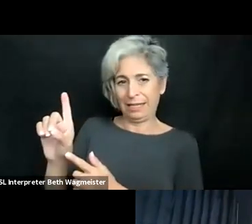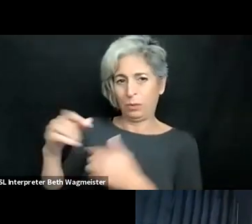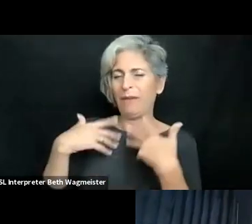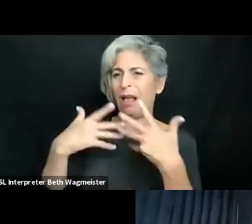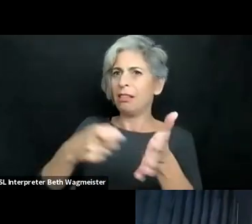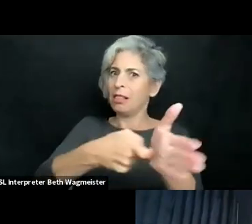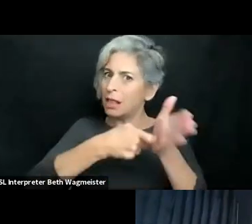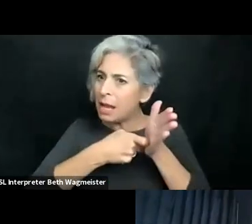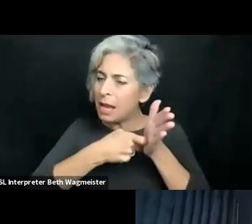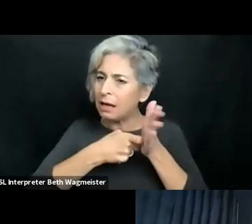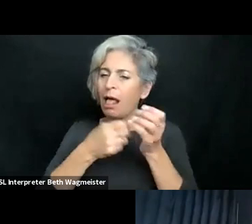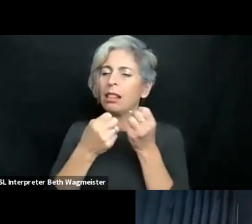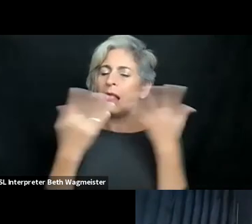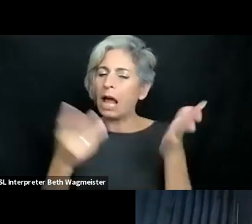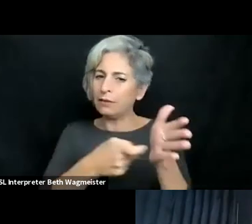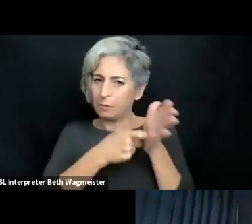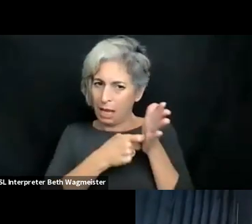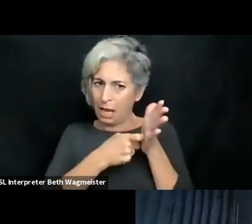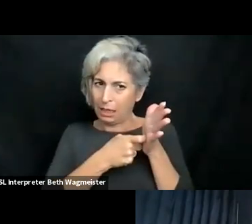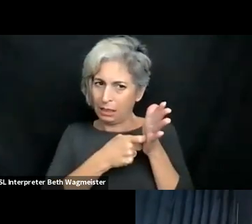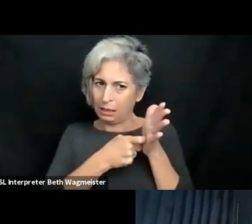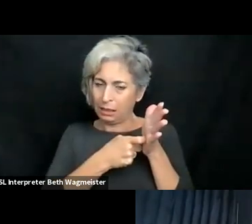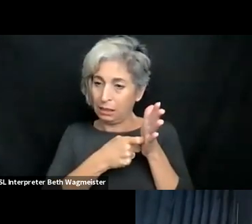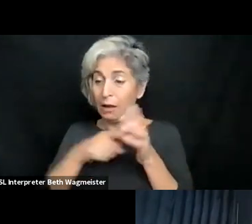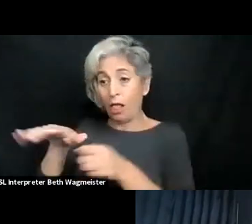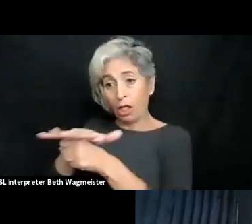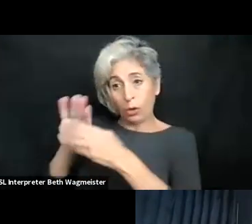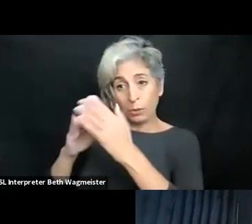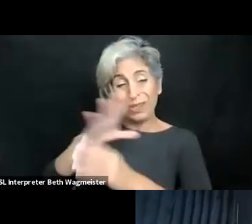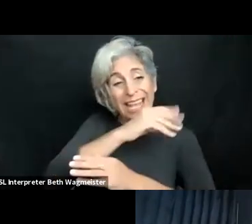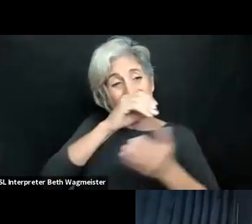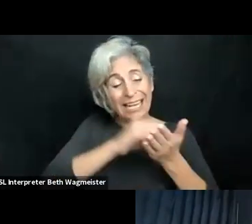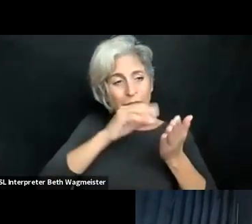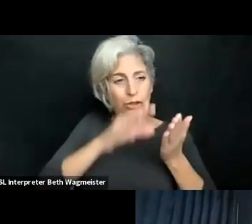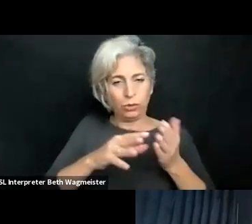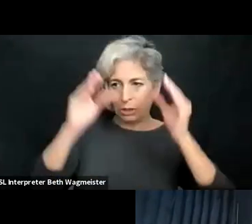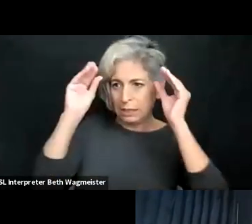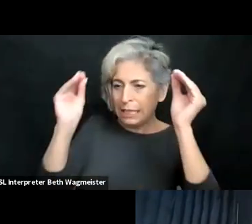panel. It's an interesting situation at the University of Massachusetts. We have a lot of demand -- University of